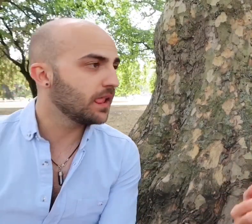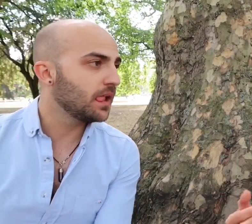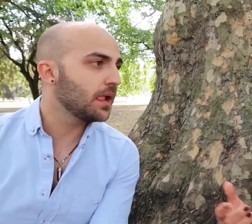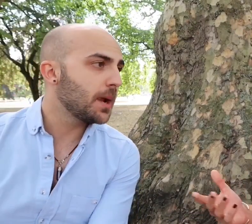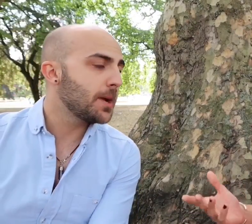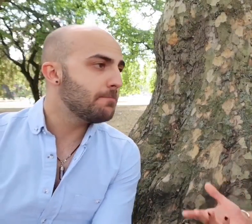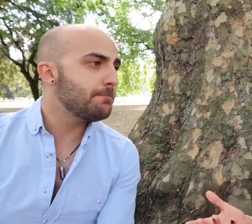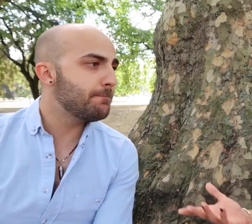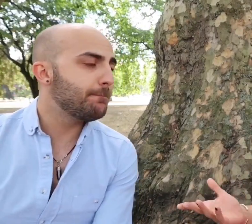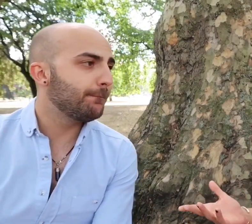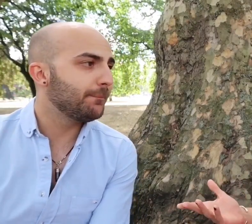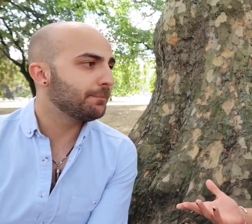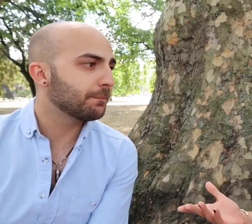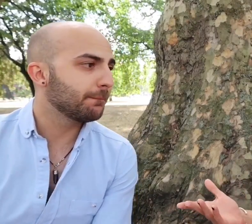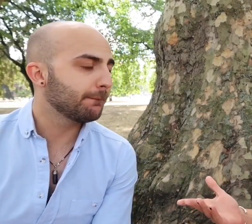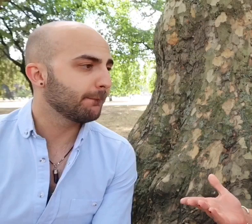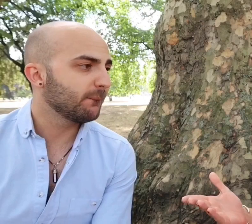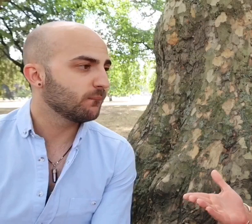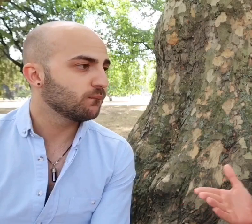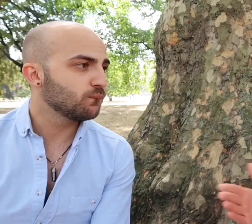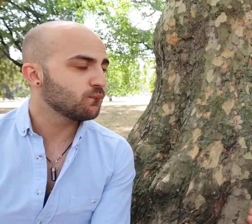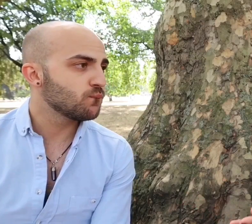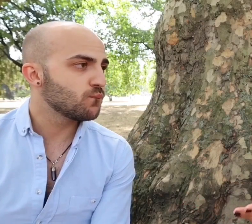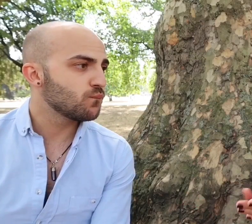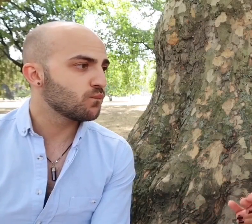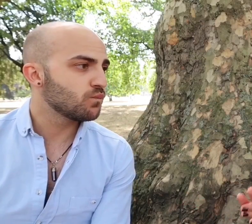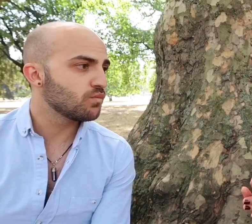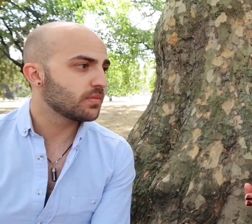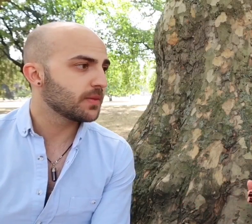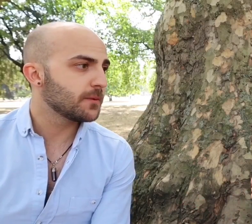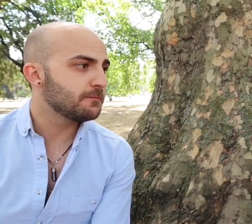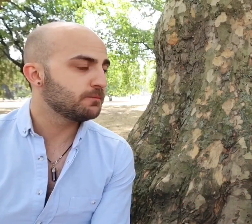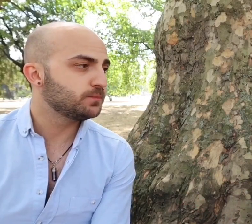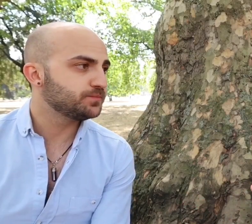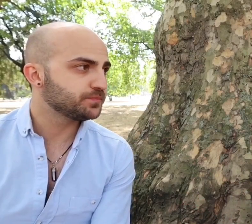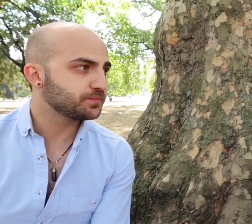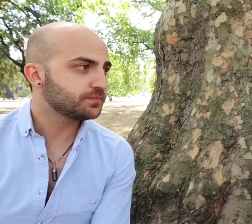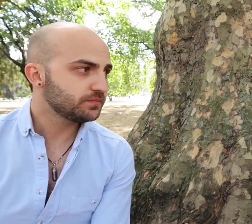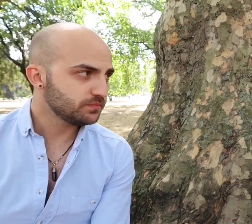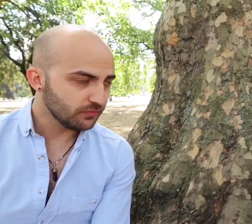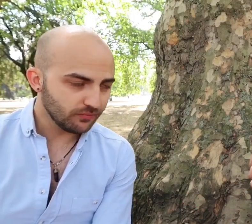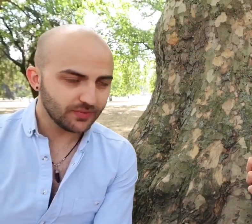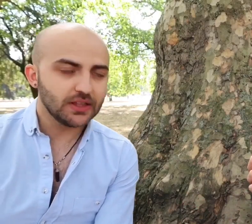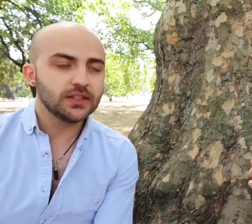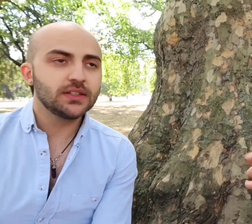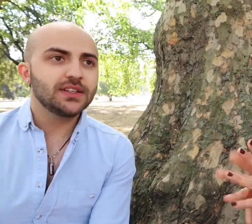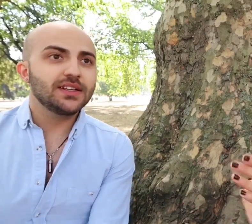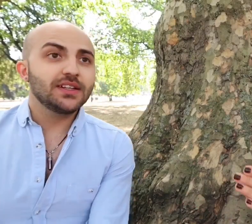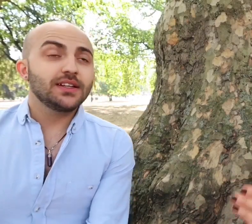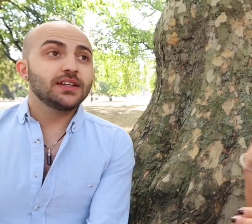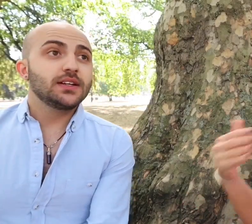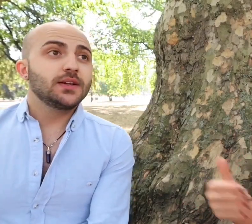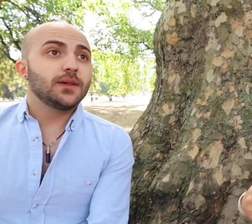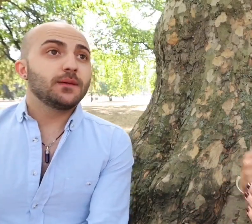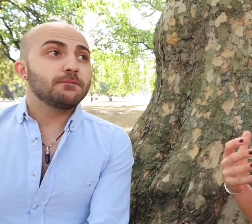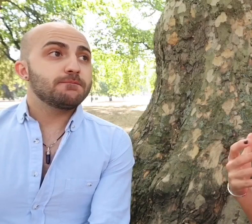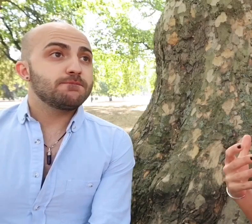thought about before but um what are the what are the steps that ... haven't there steps already been made because of this as far as casting and Spotlight